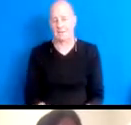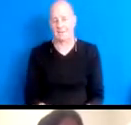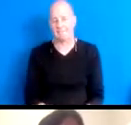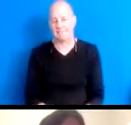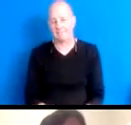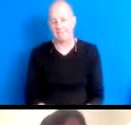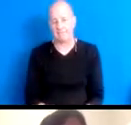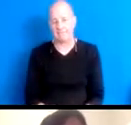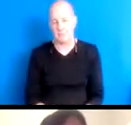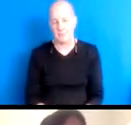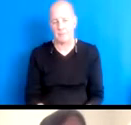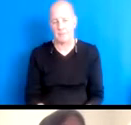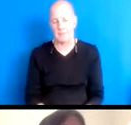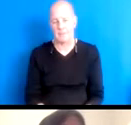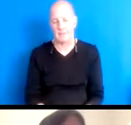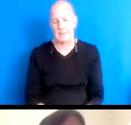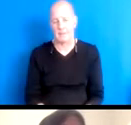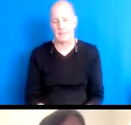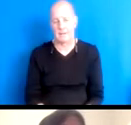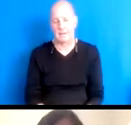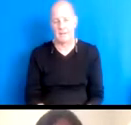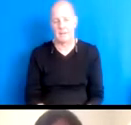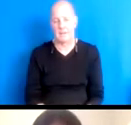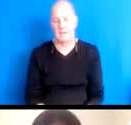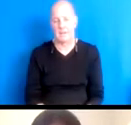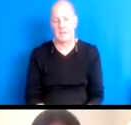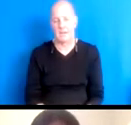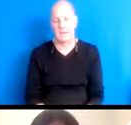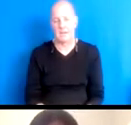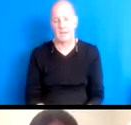16:20:52 There we go.